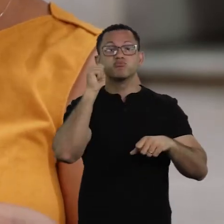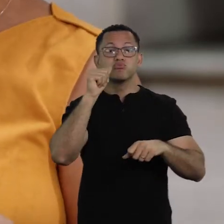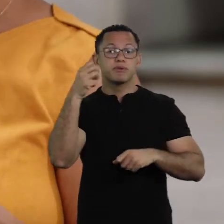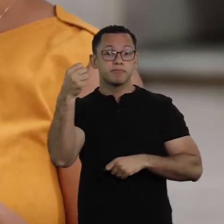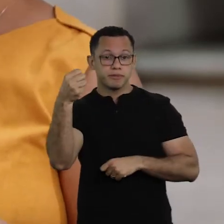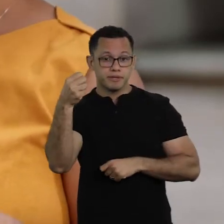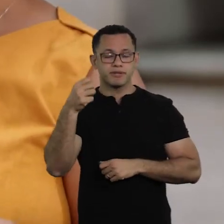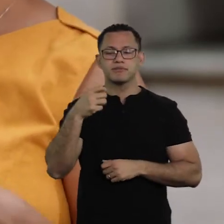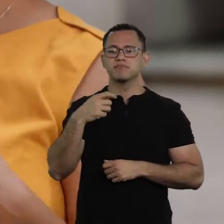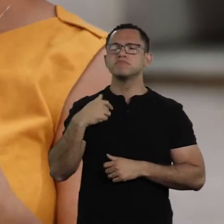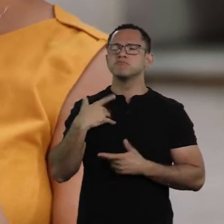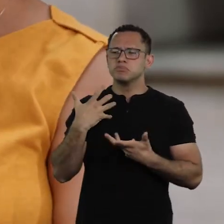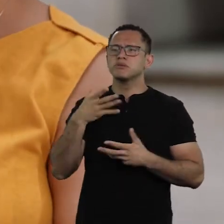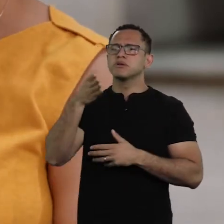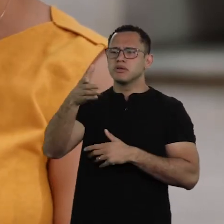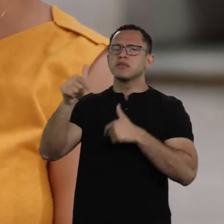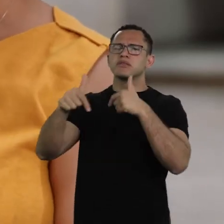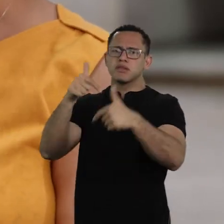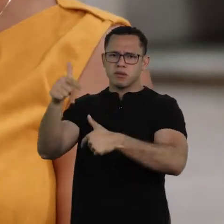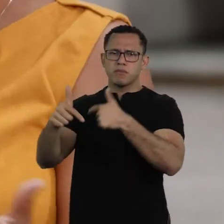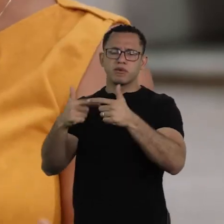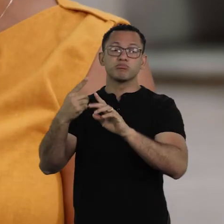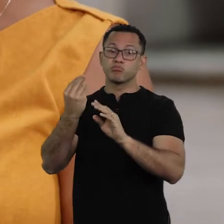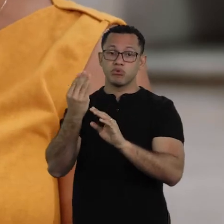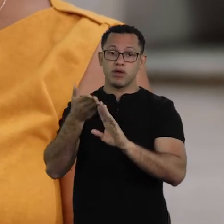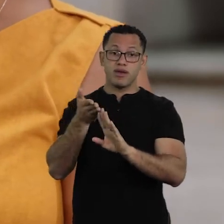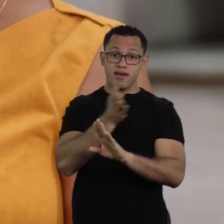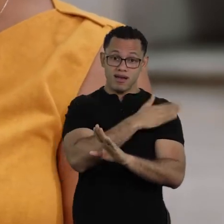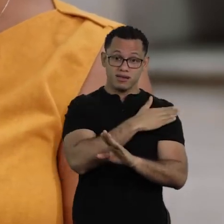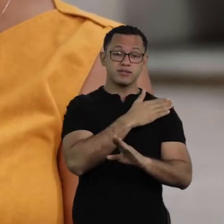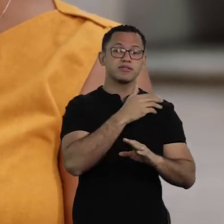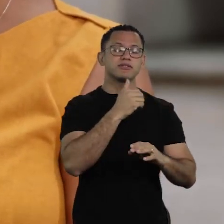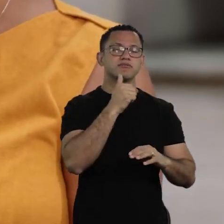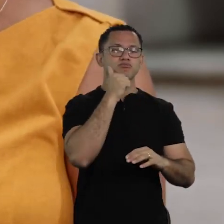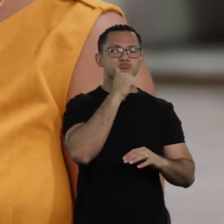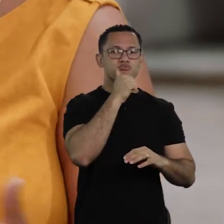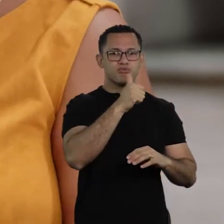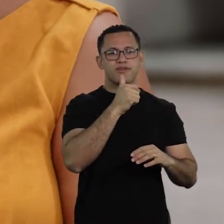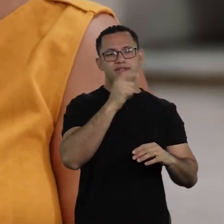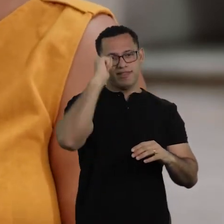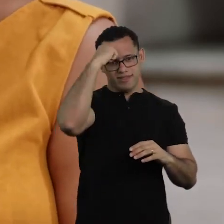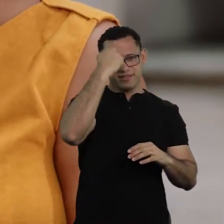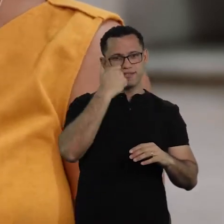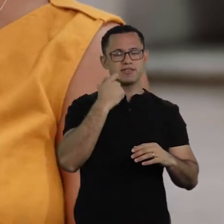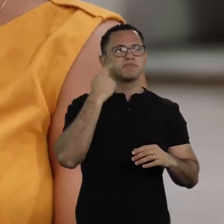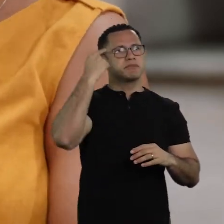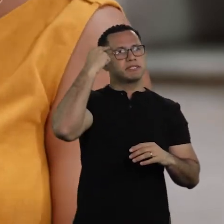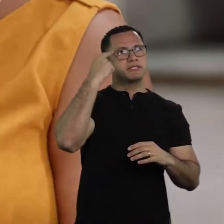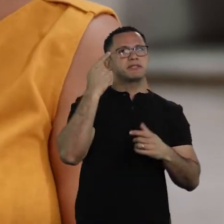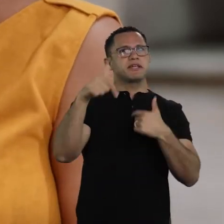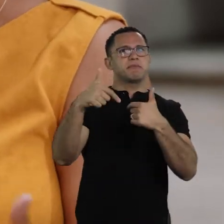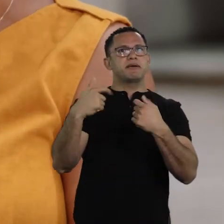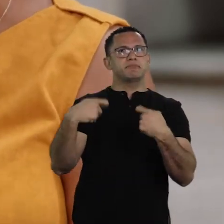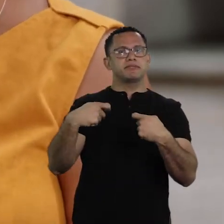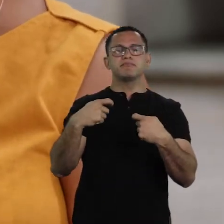demanded to enter the job market, this was not even a demand of black women, because since enslavement, black women have always worked,